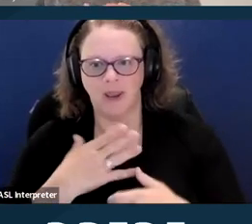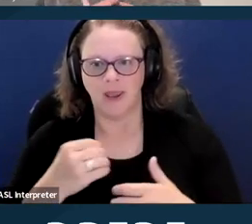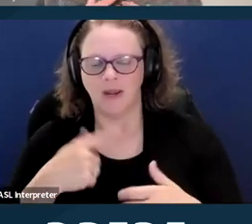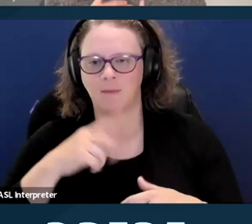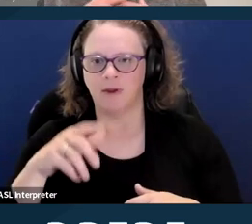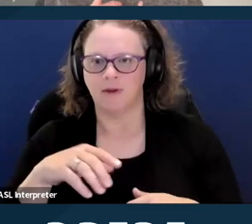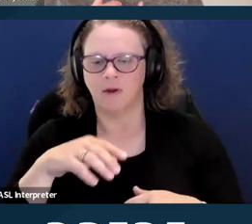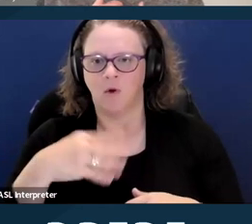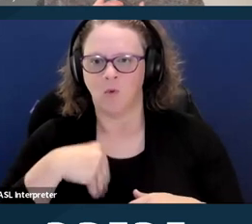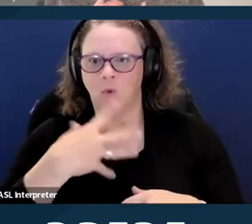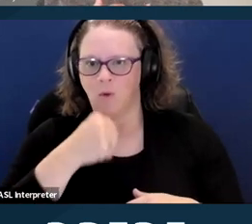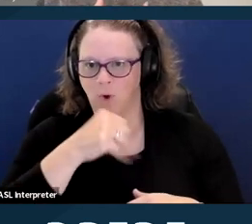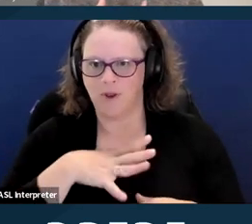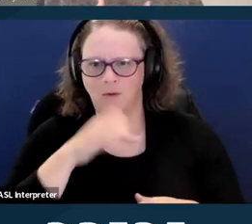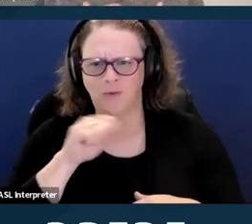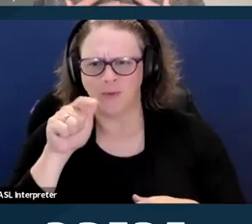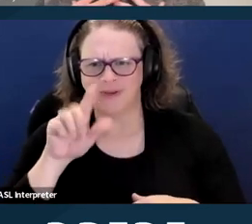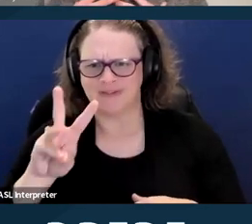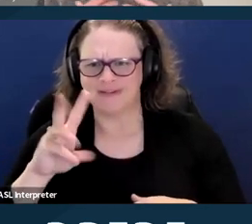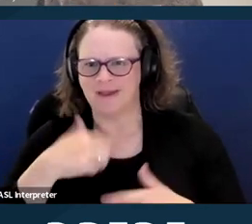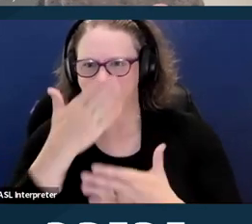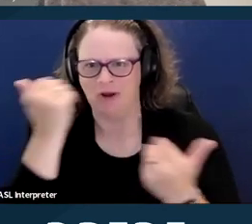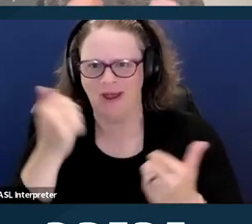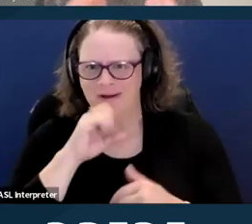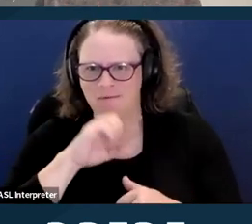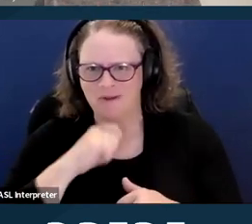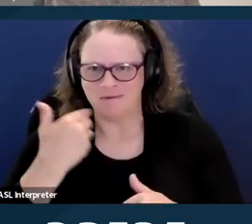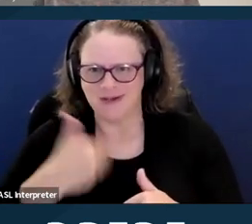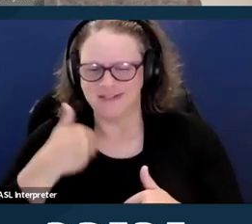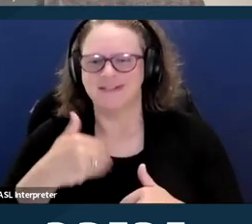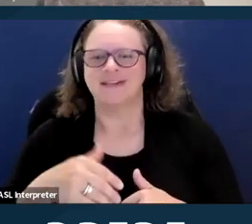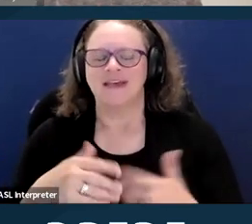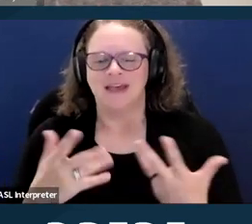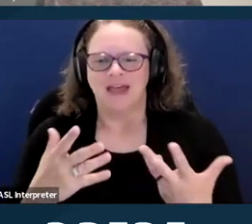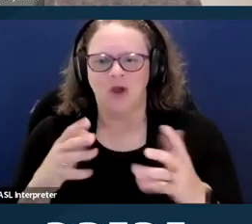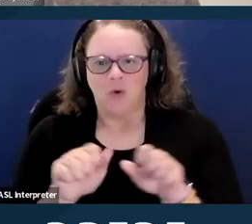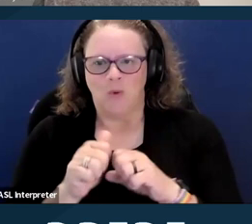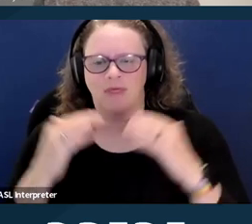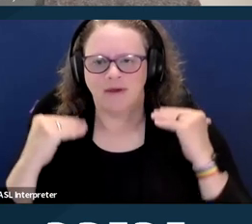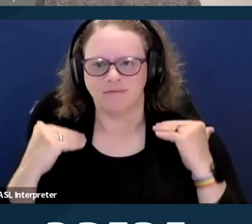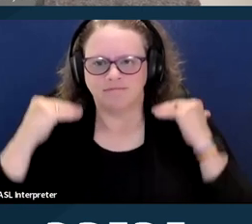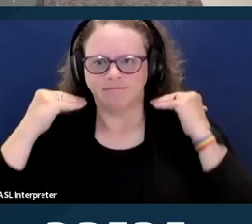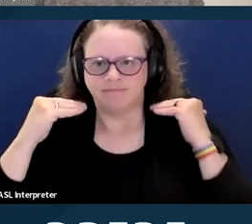I forgot how old I was. I'm a 26-year-old white woman with short brown hair